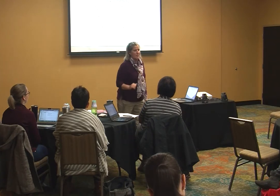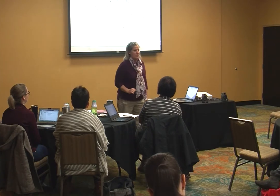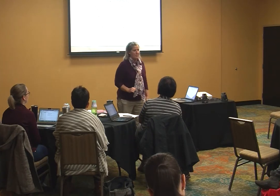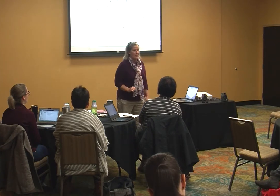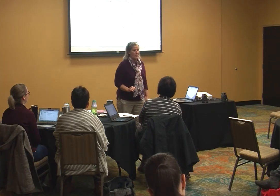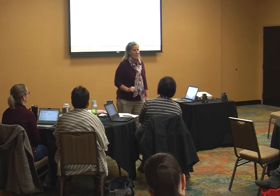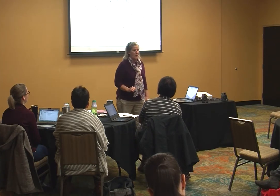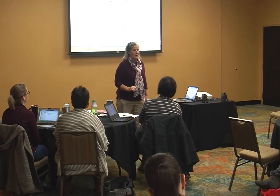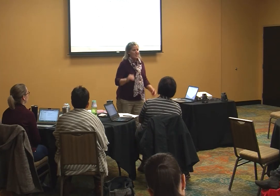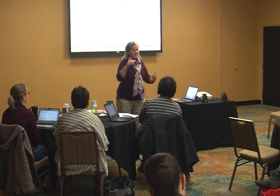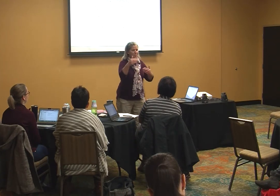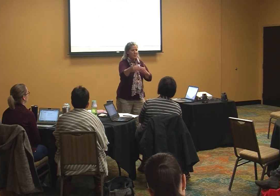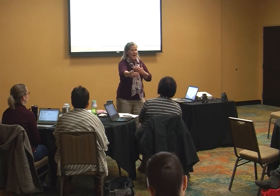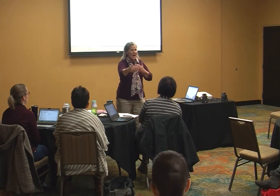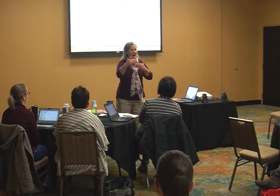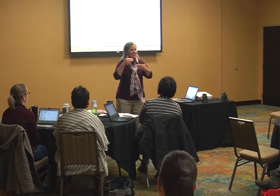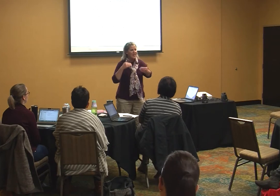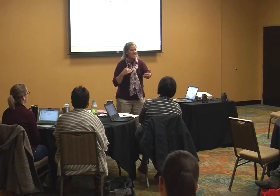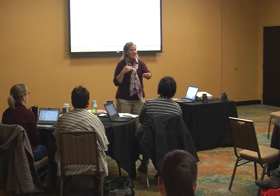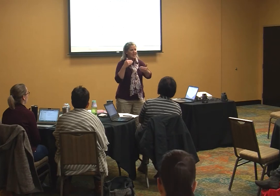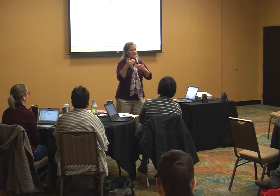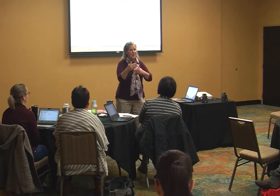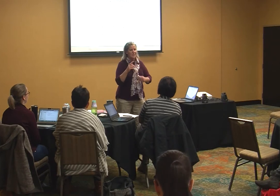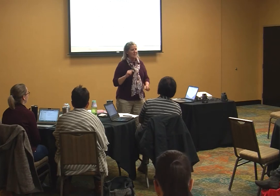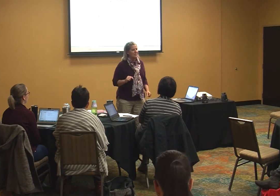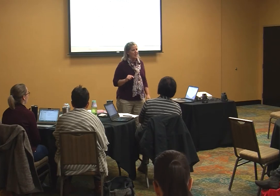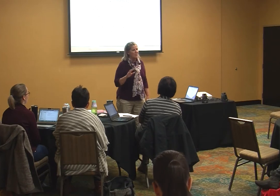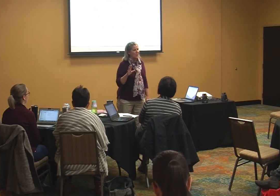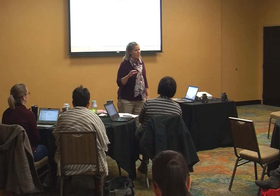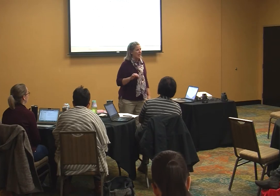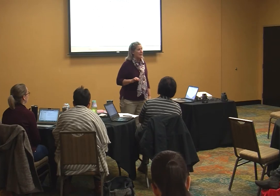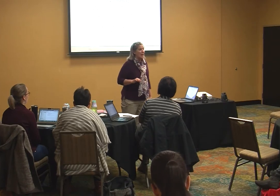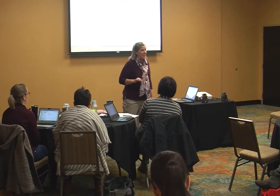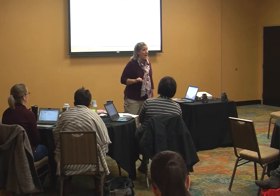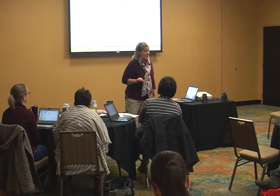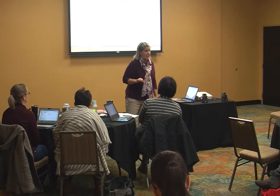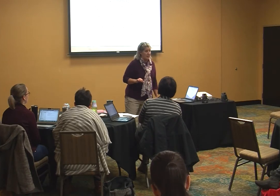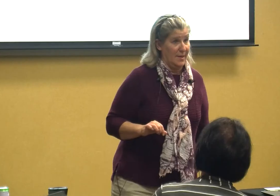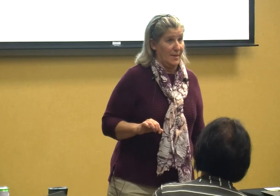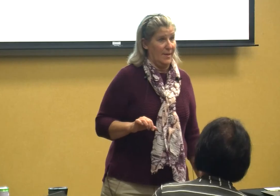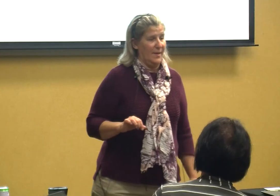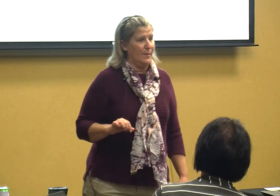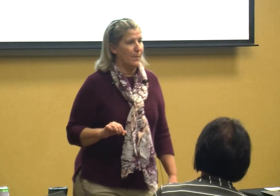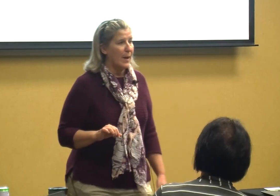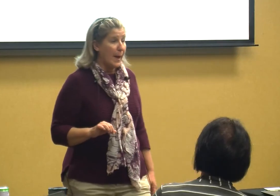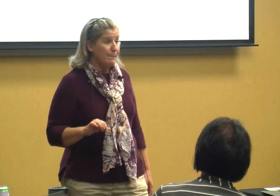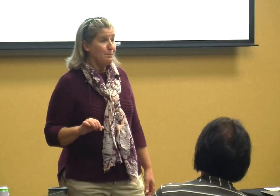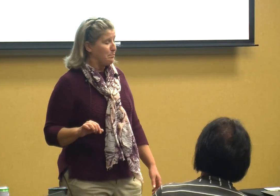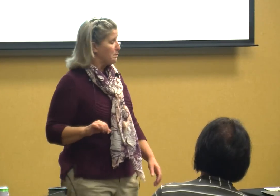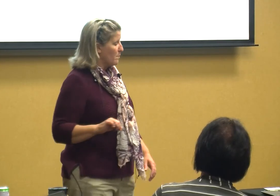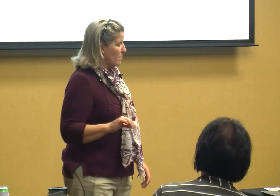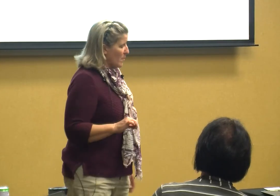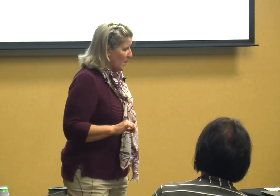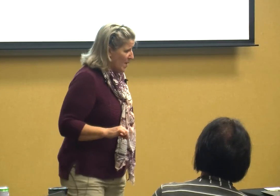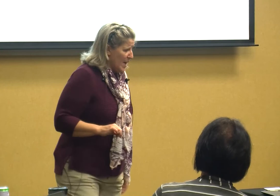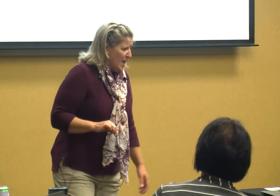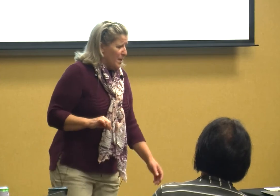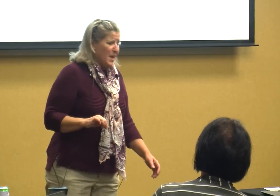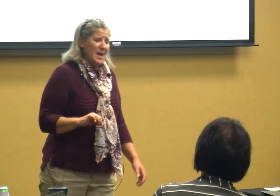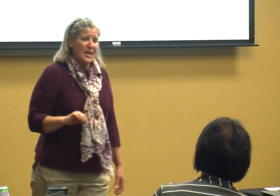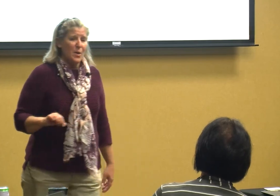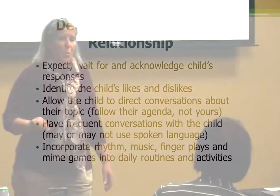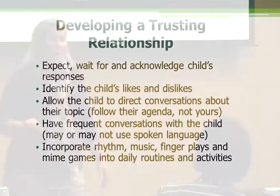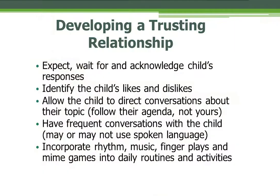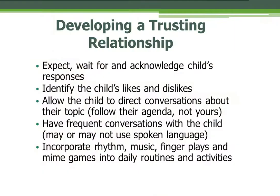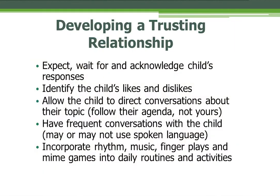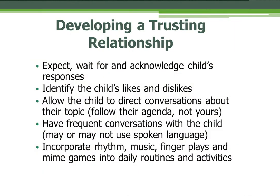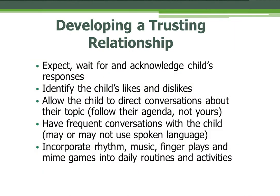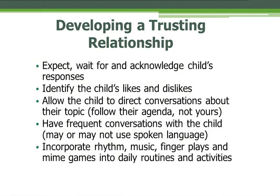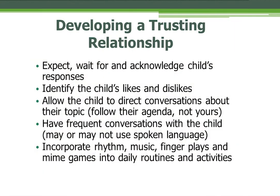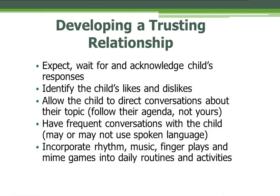so that they have that sense because sometimes we forget about that okay then we want to expect